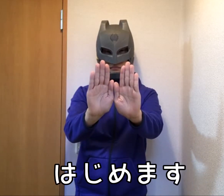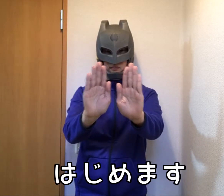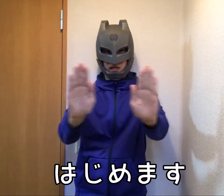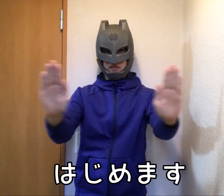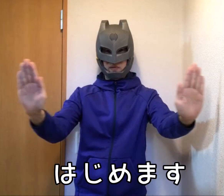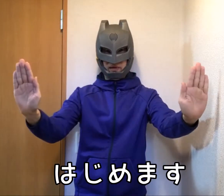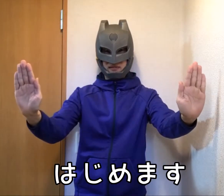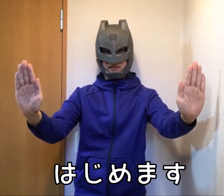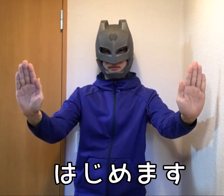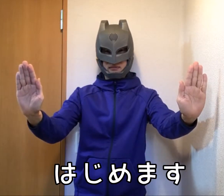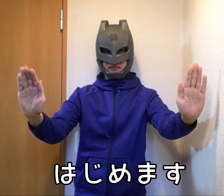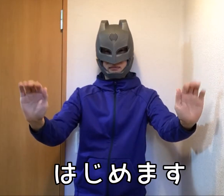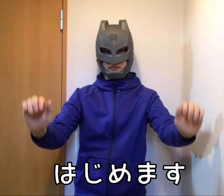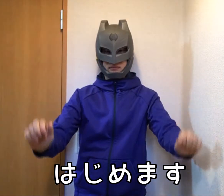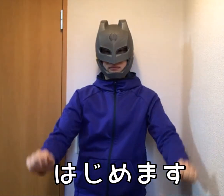Let's start